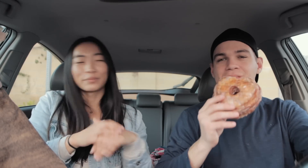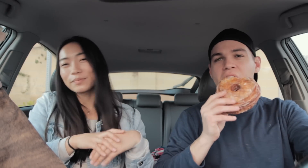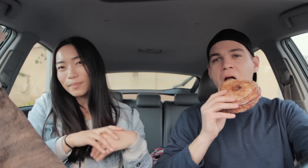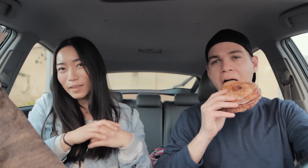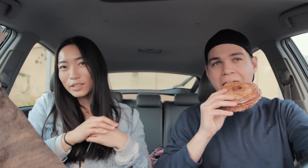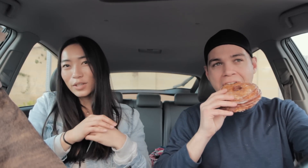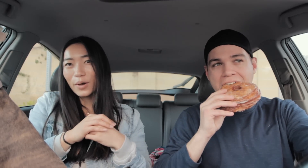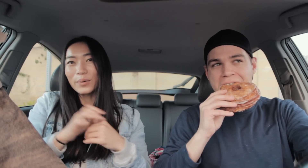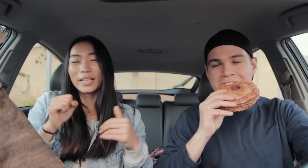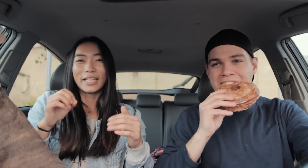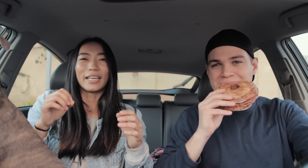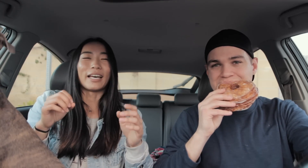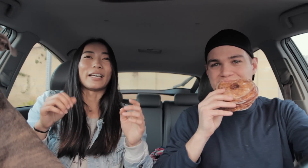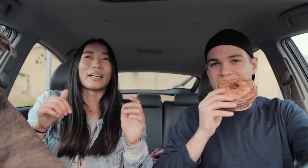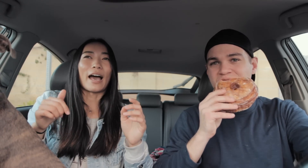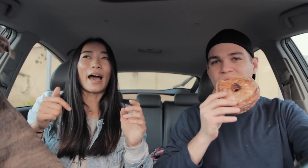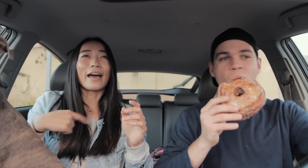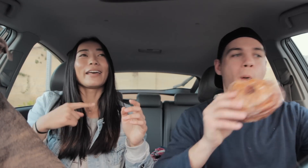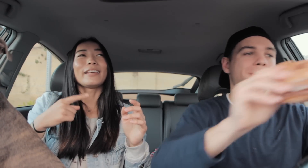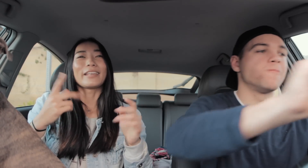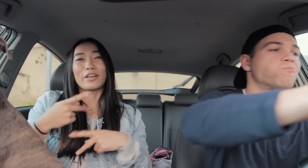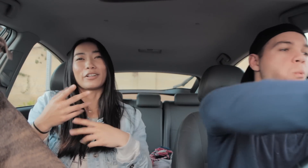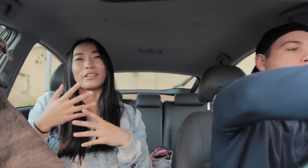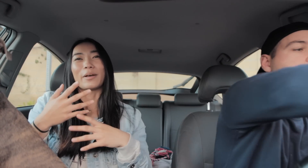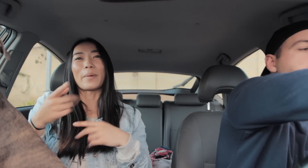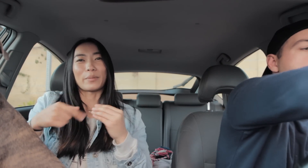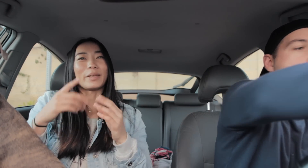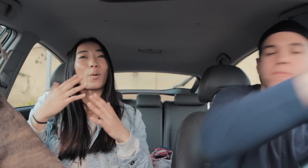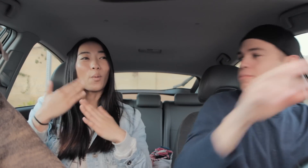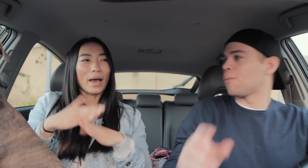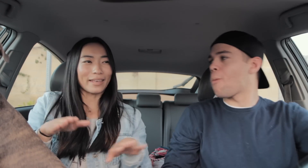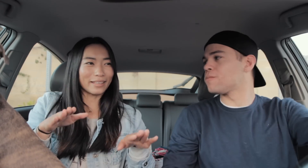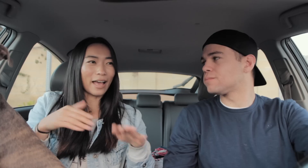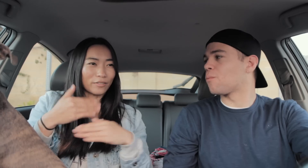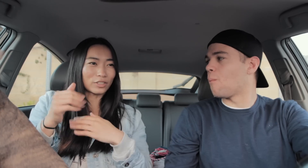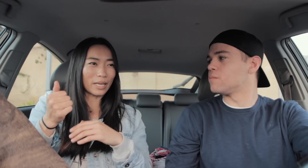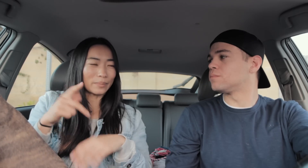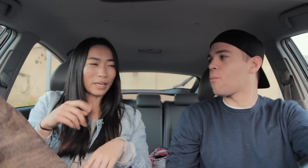so I care about being a quiet after 10 p.m.